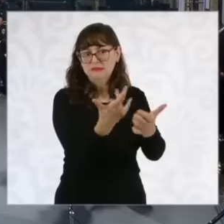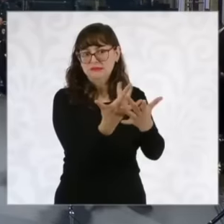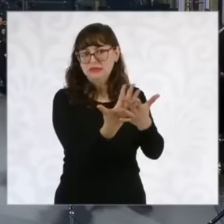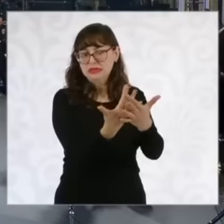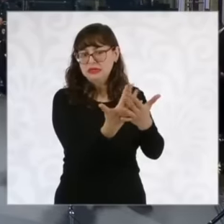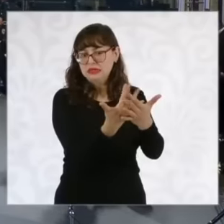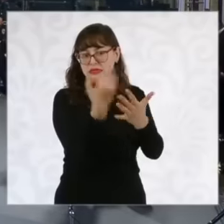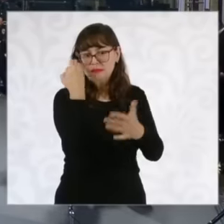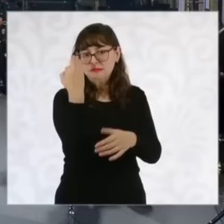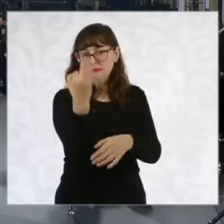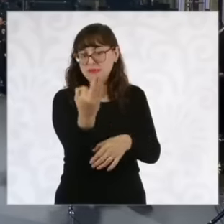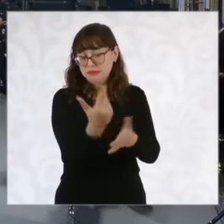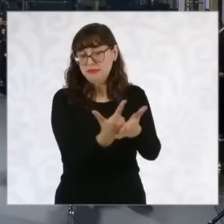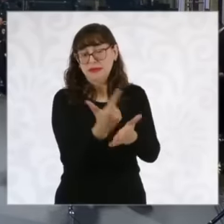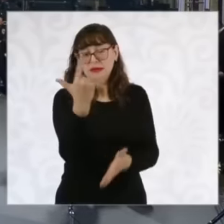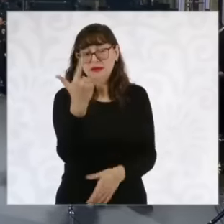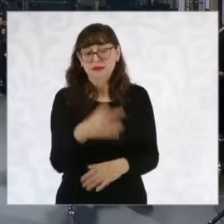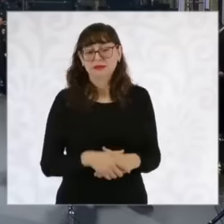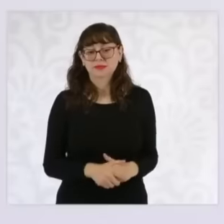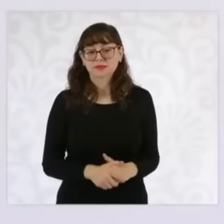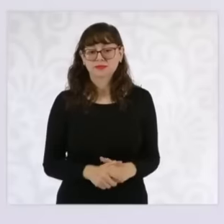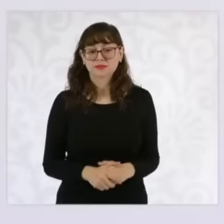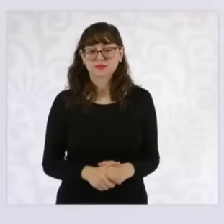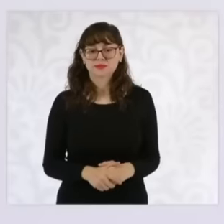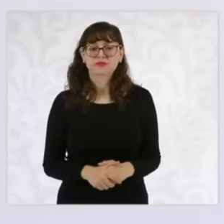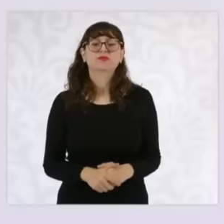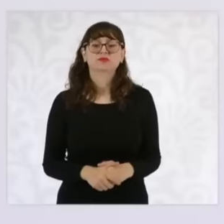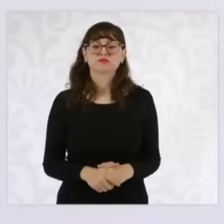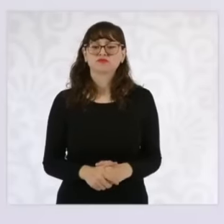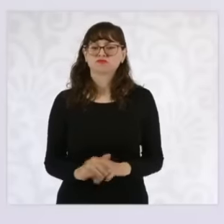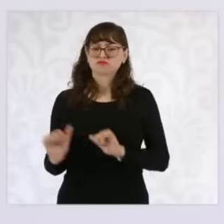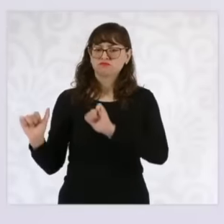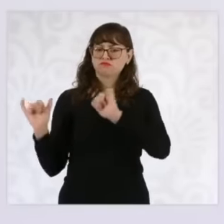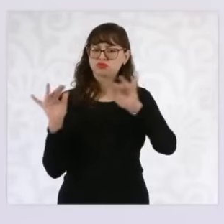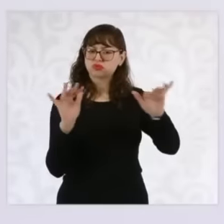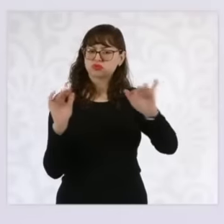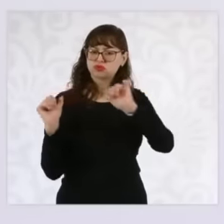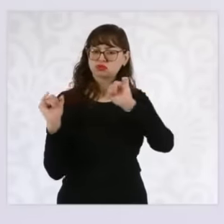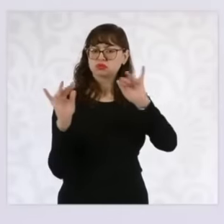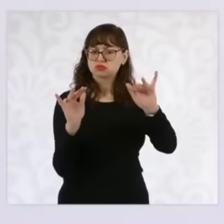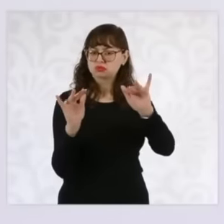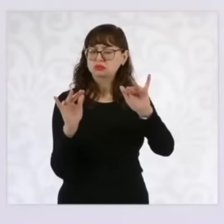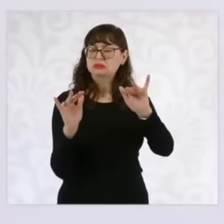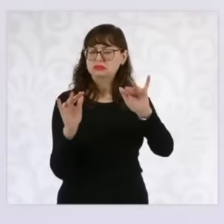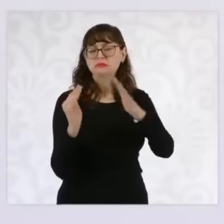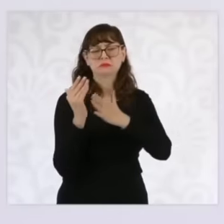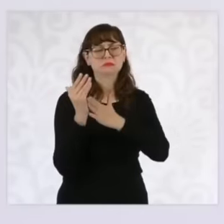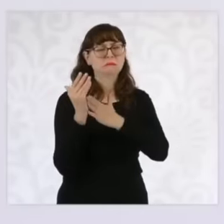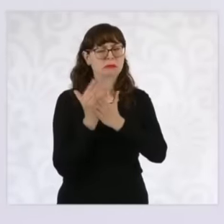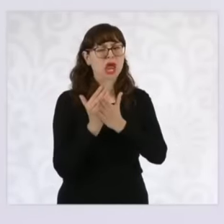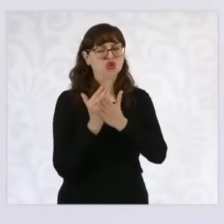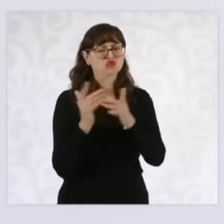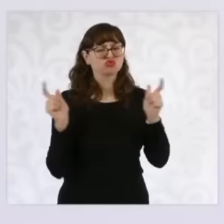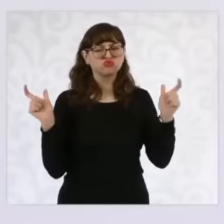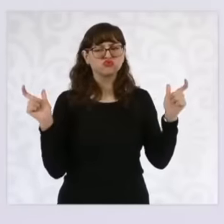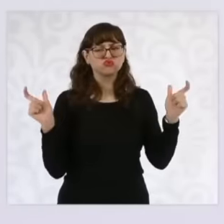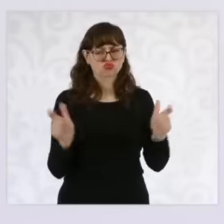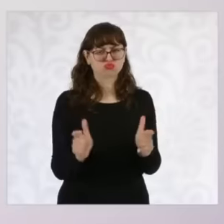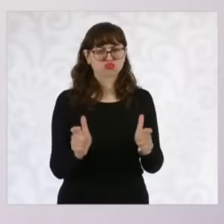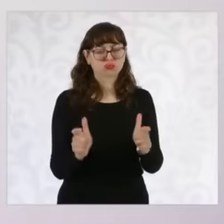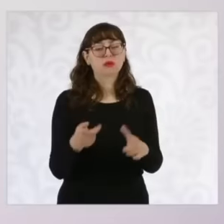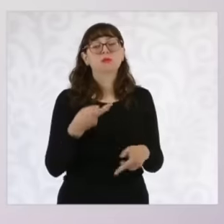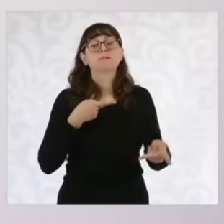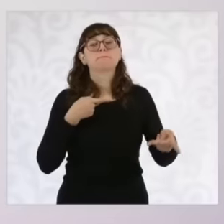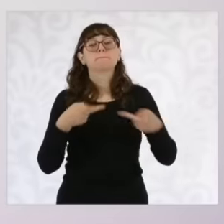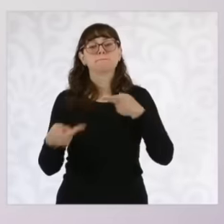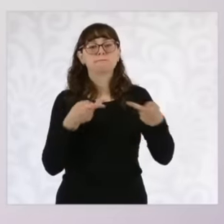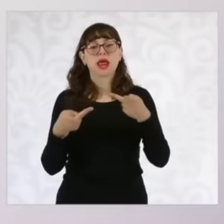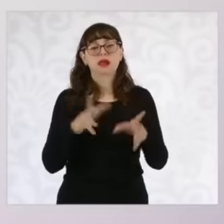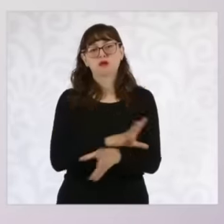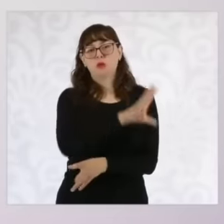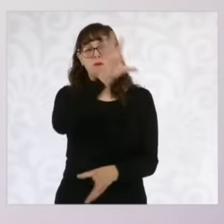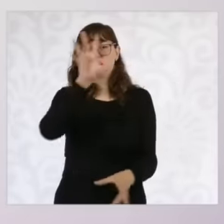large. The arrival of migrants to the border has decreased due to a comprehensive strategy and also of